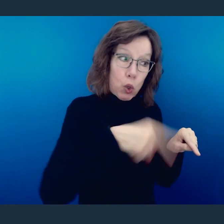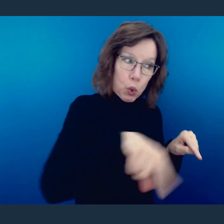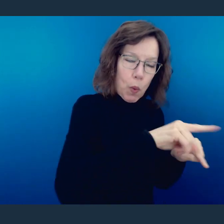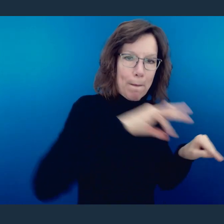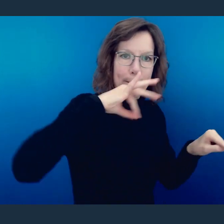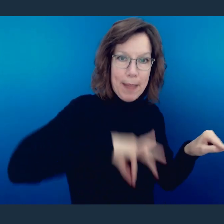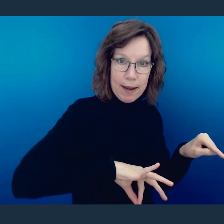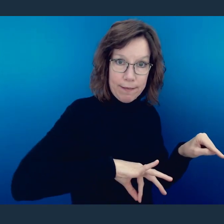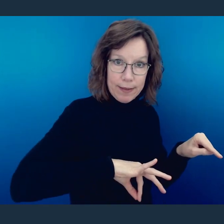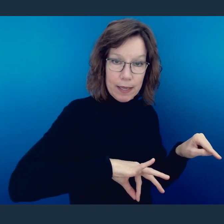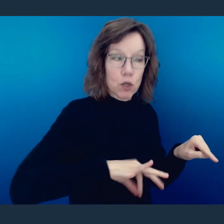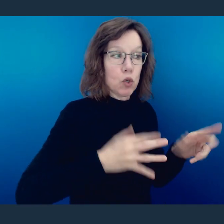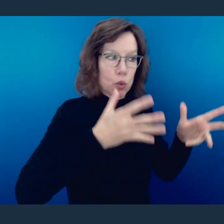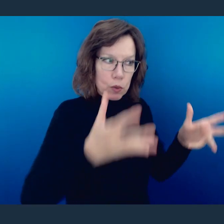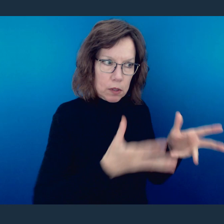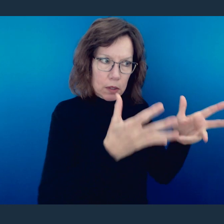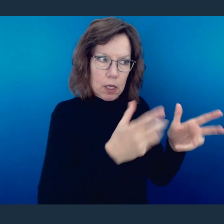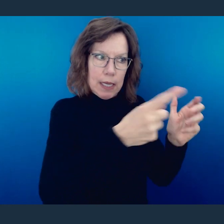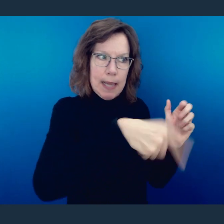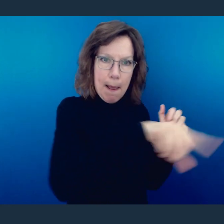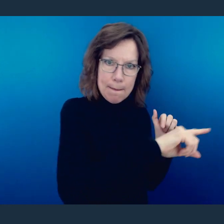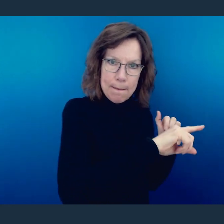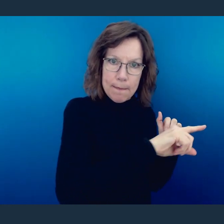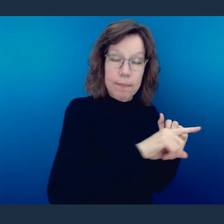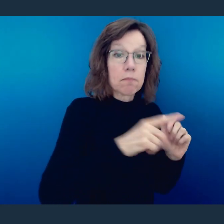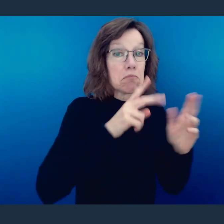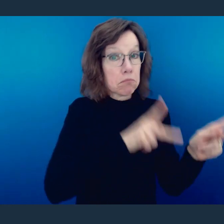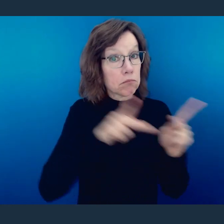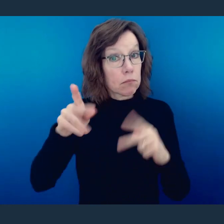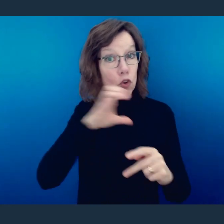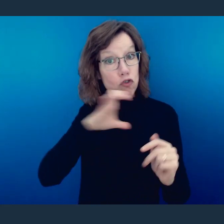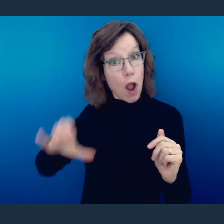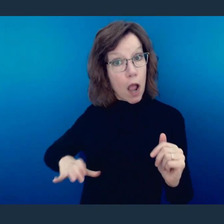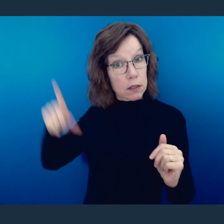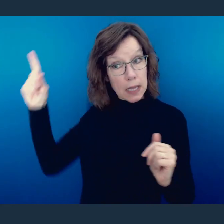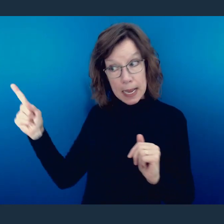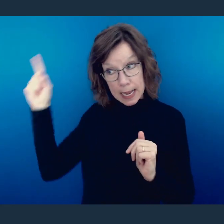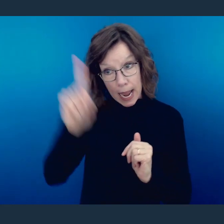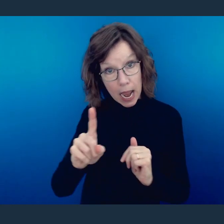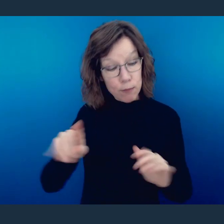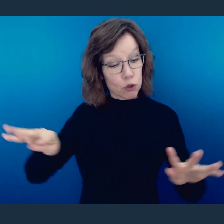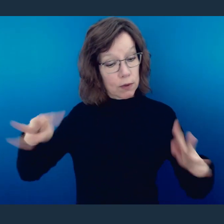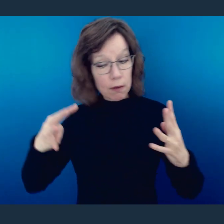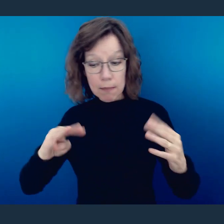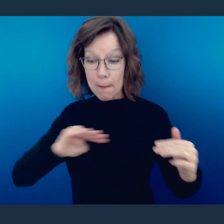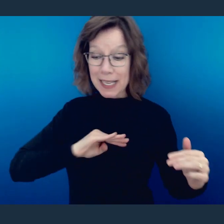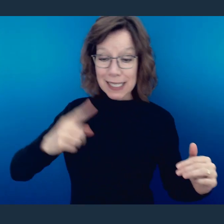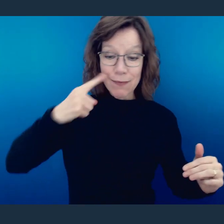for his good, to build him up. For Christ did not please Himself, but as it is written,